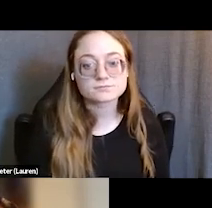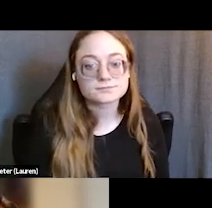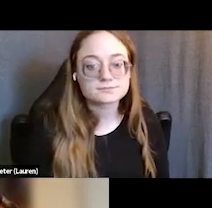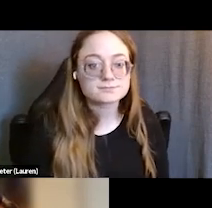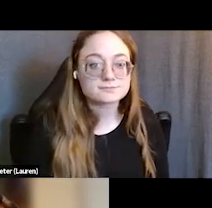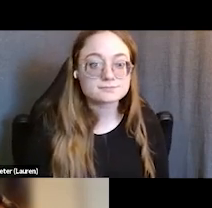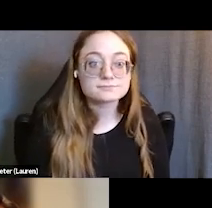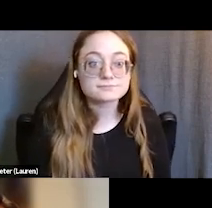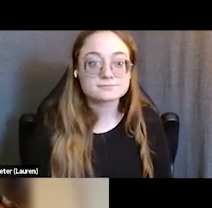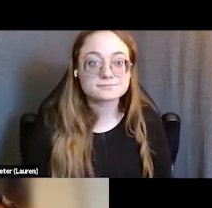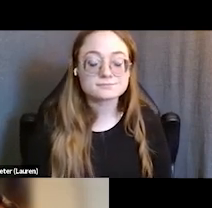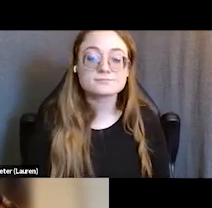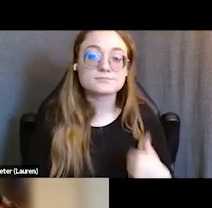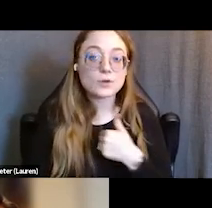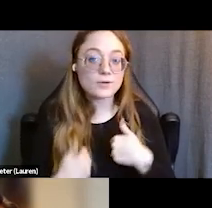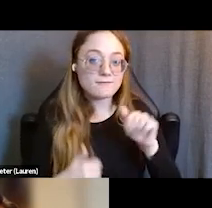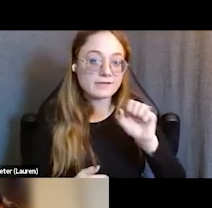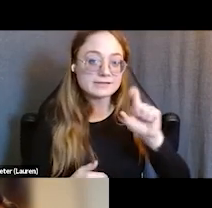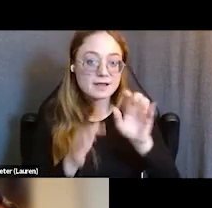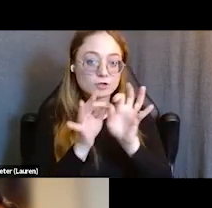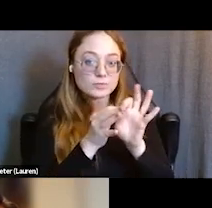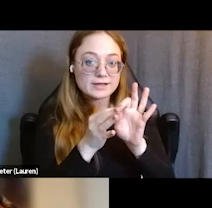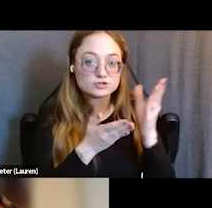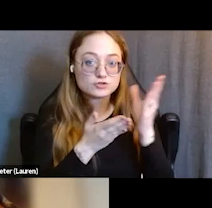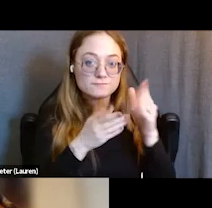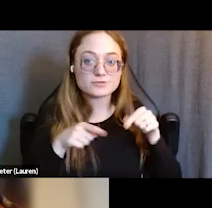We have arranged for ASL interpretation services during this meeting